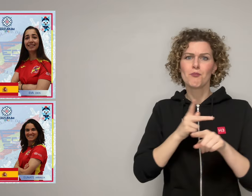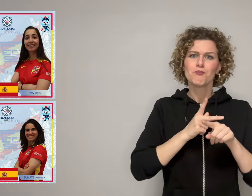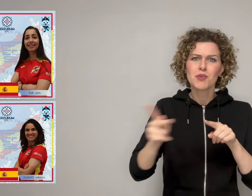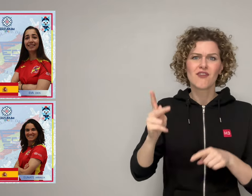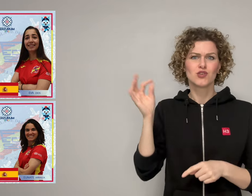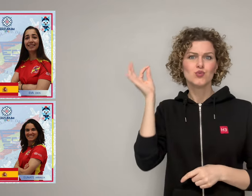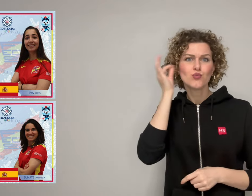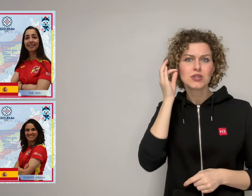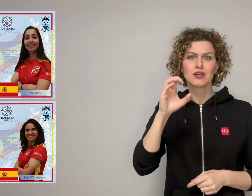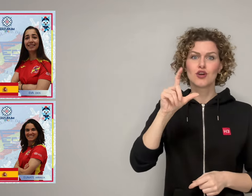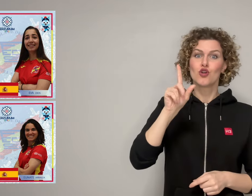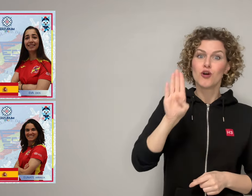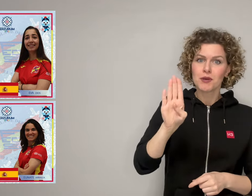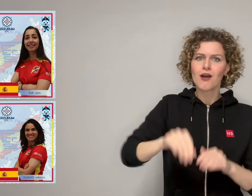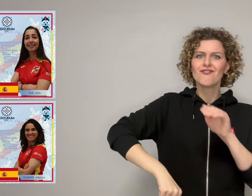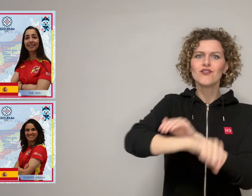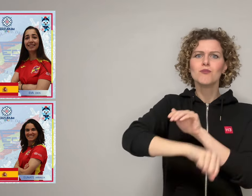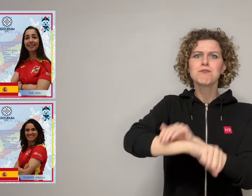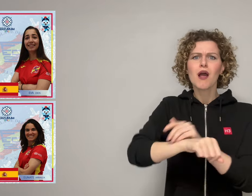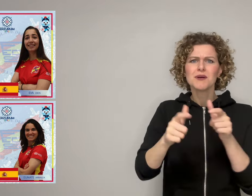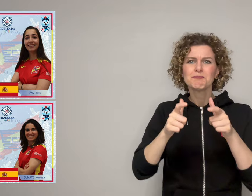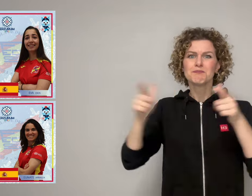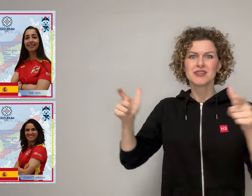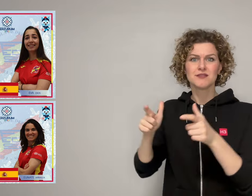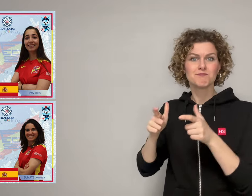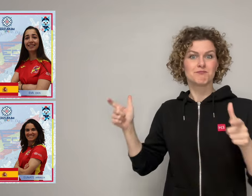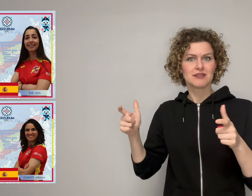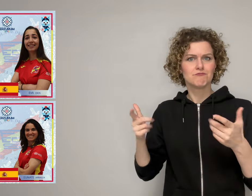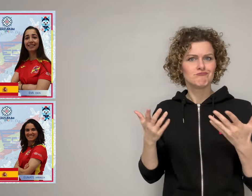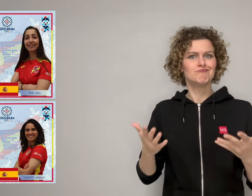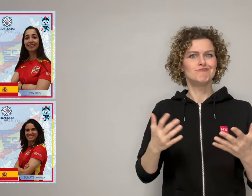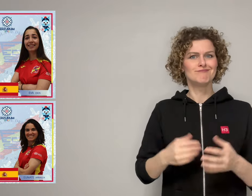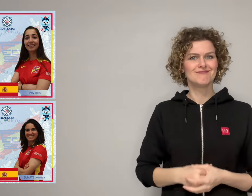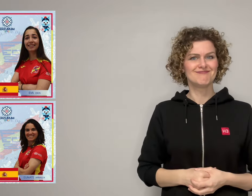clubs for women.